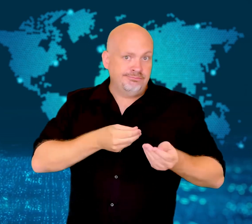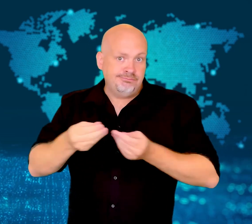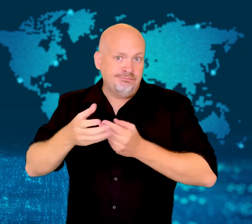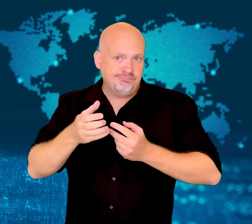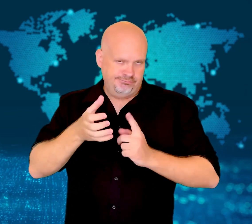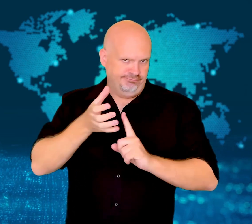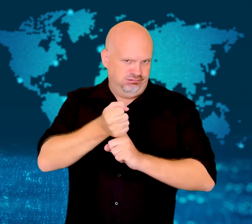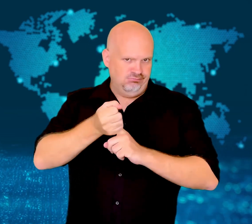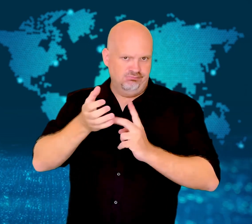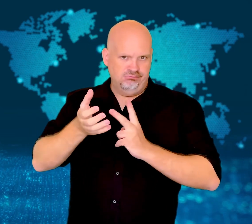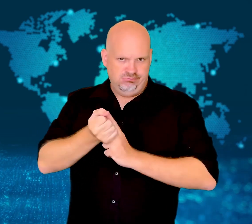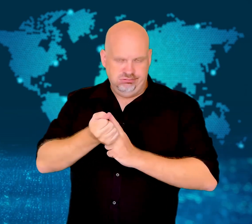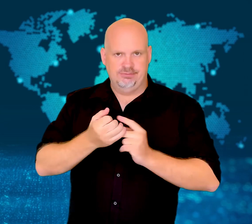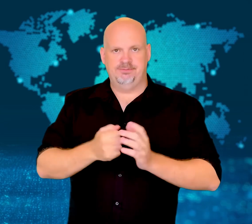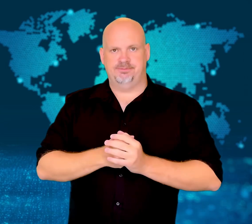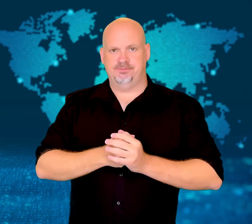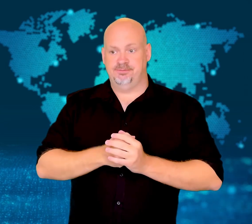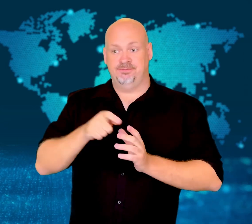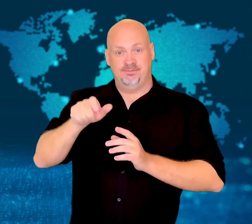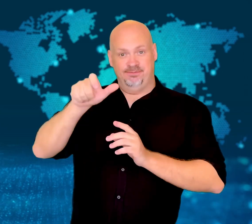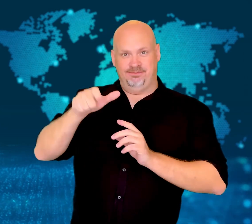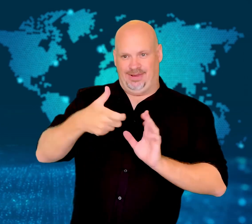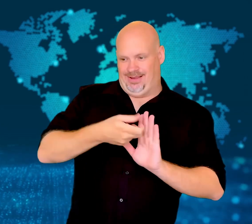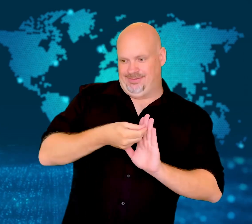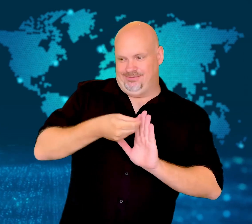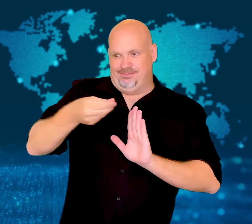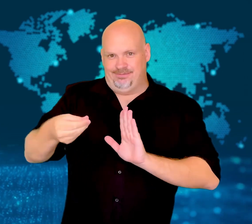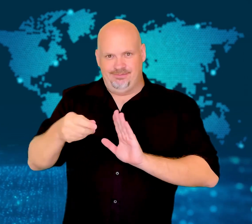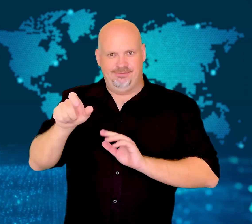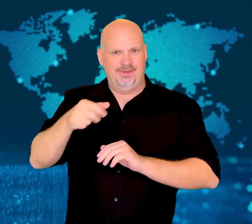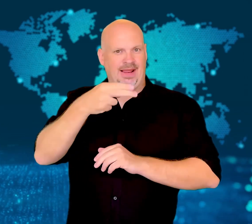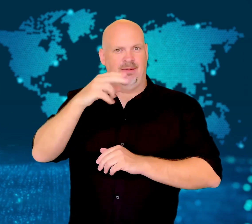and arrested two freight agents.